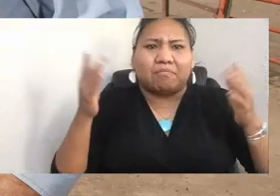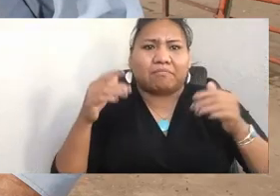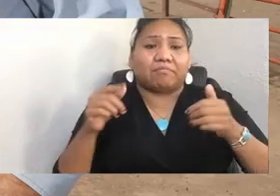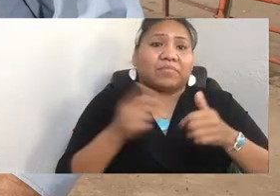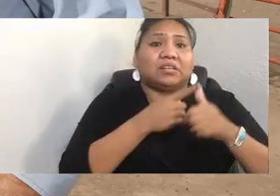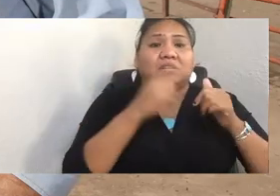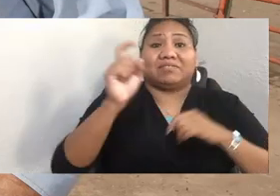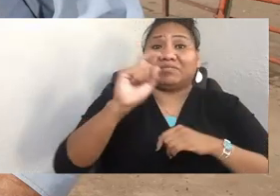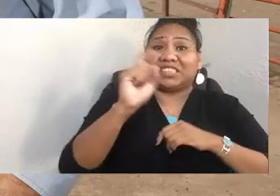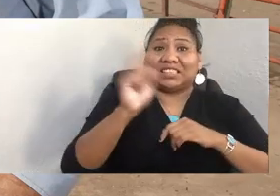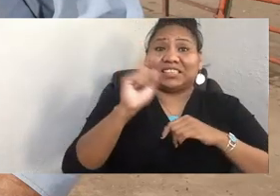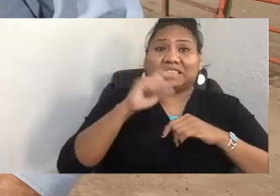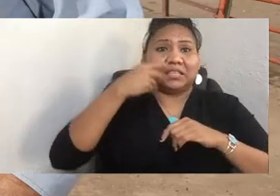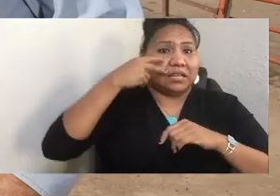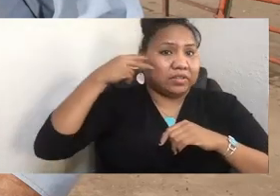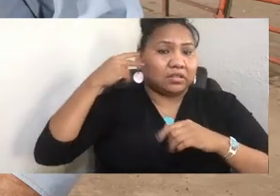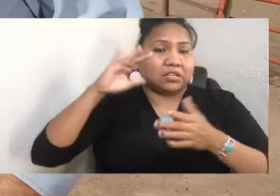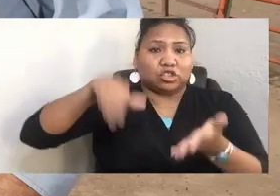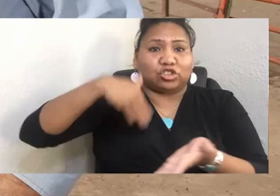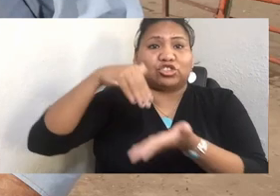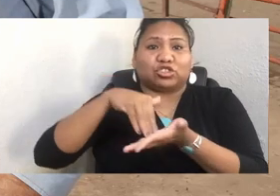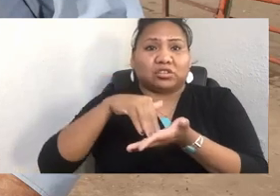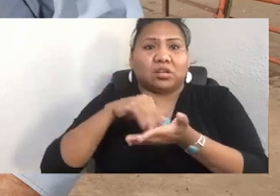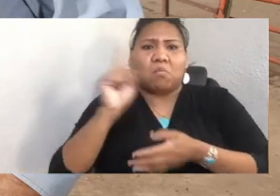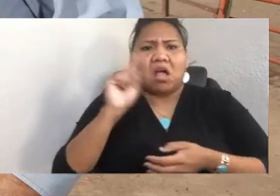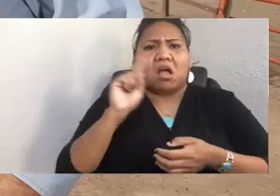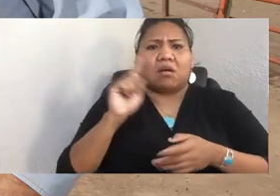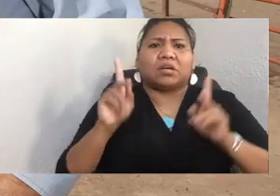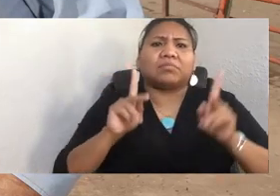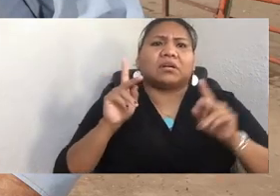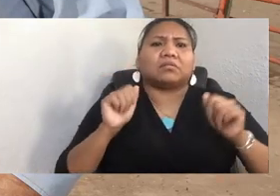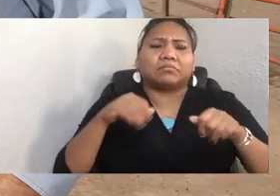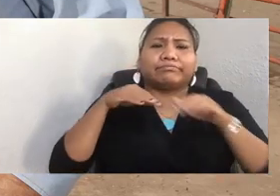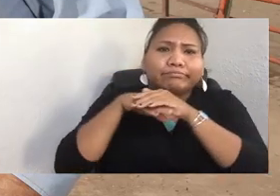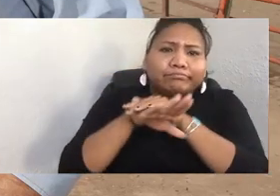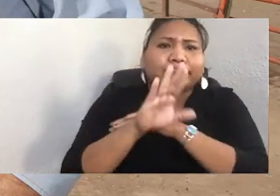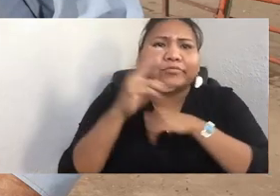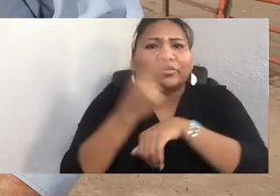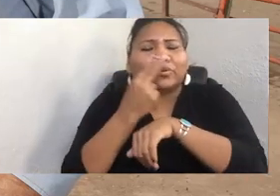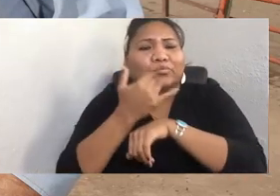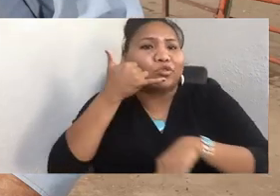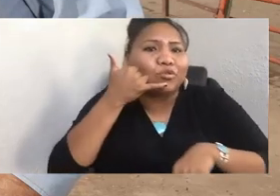to use the phone, a place where people could feel safe. And that model became a model that